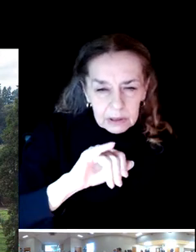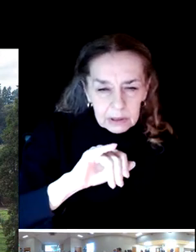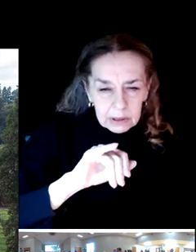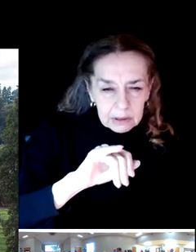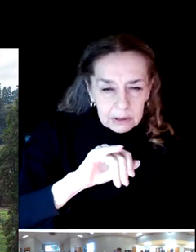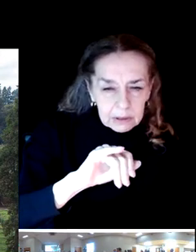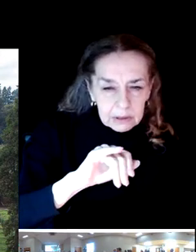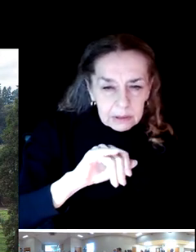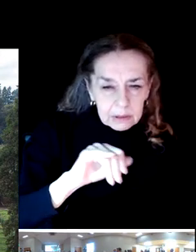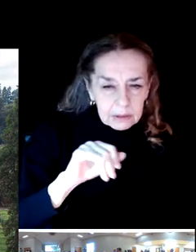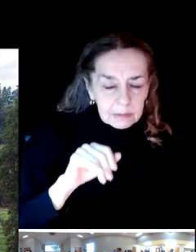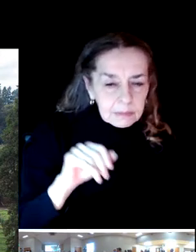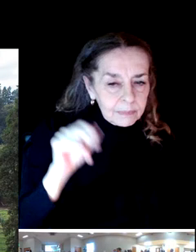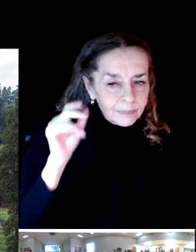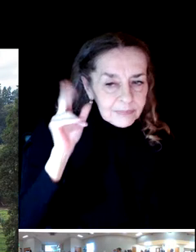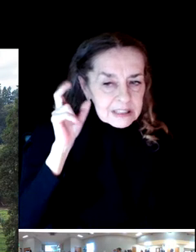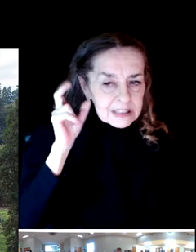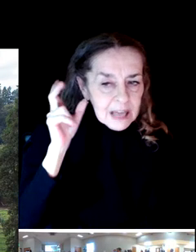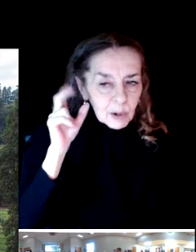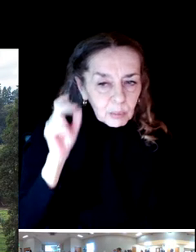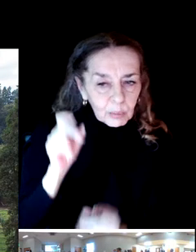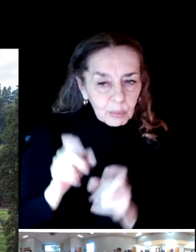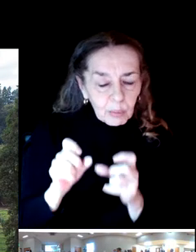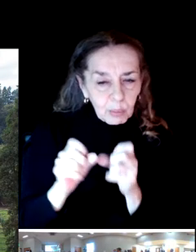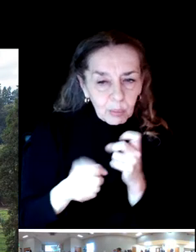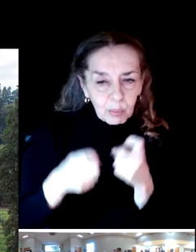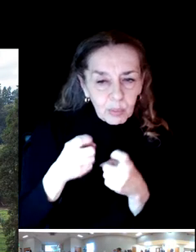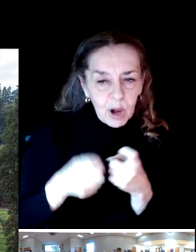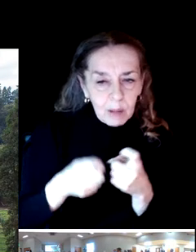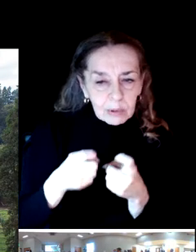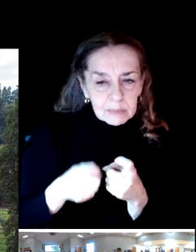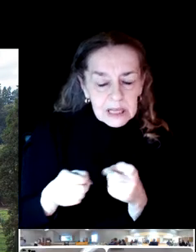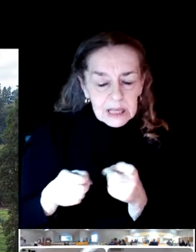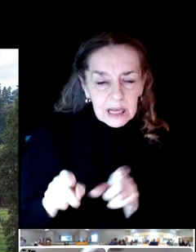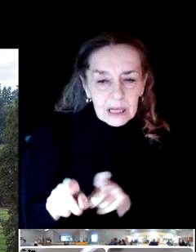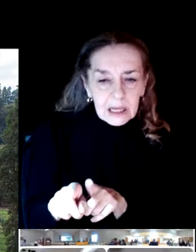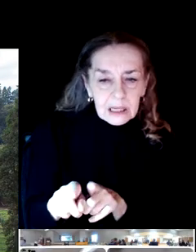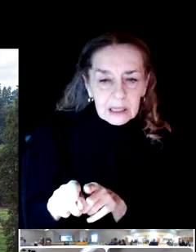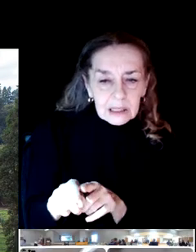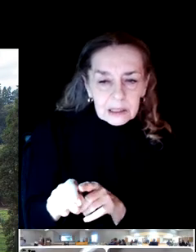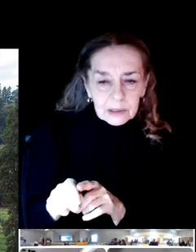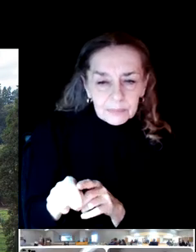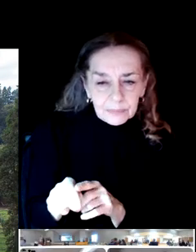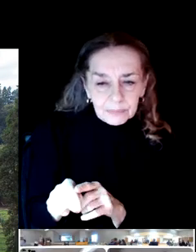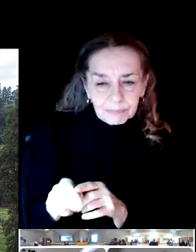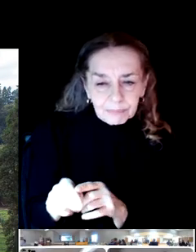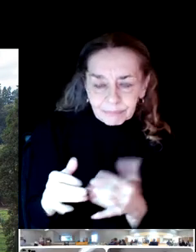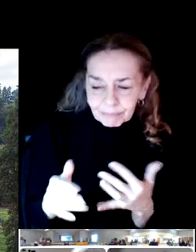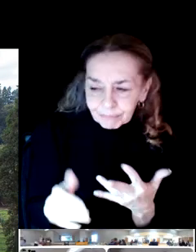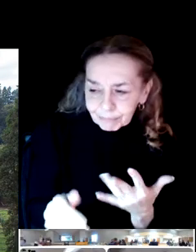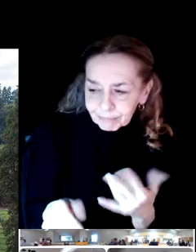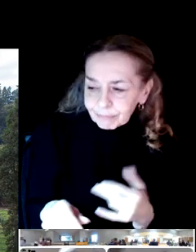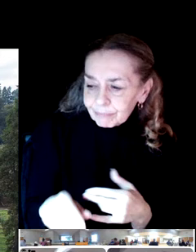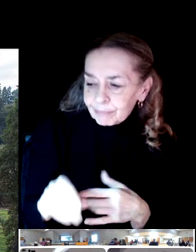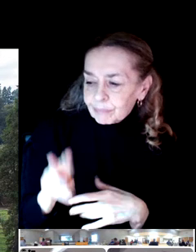We also have Eric Adams our parks, planning, and facilities director, and Kenny Weigandt,